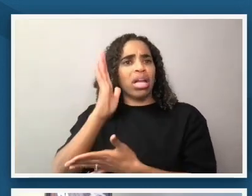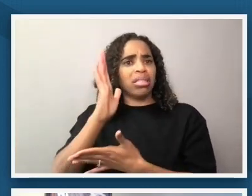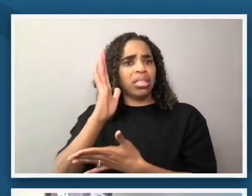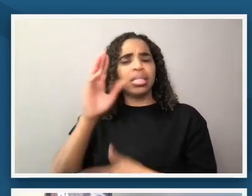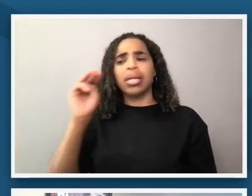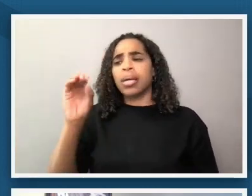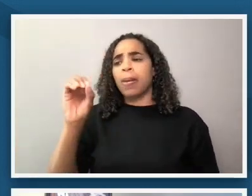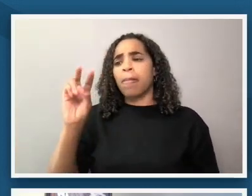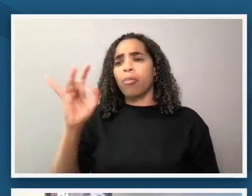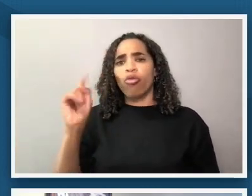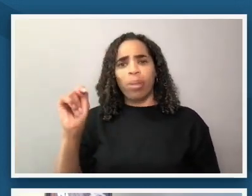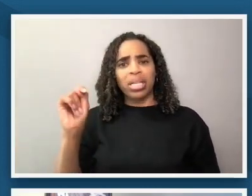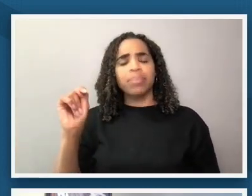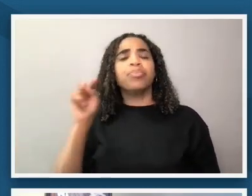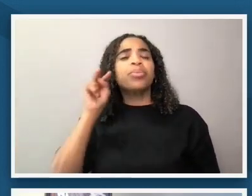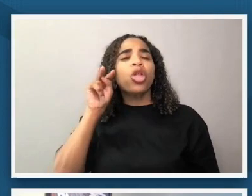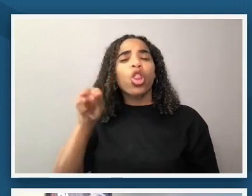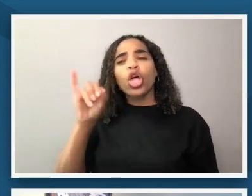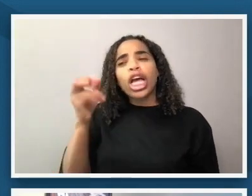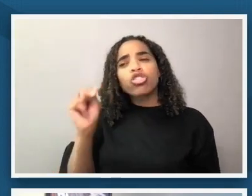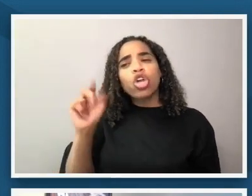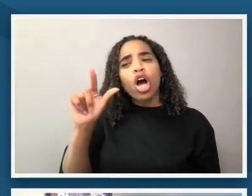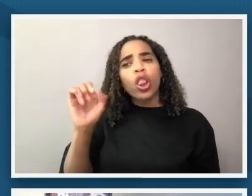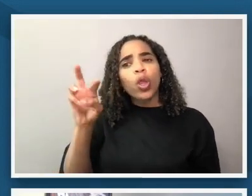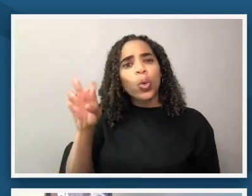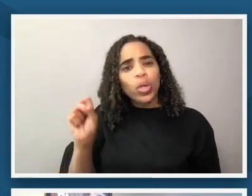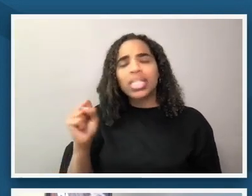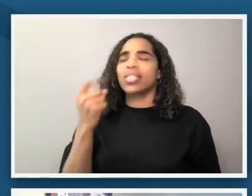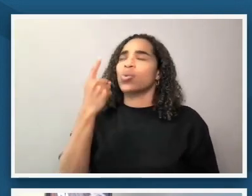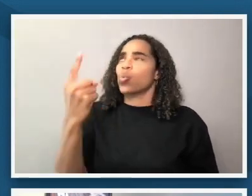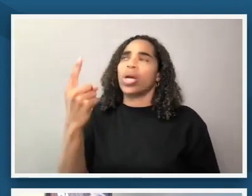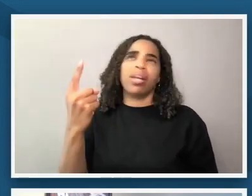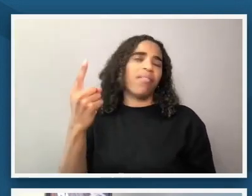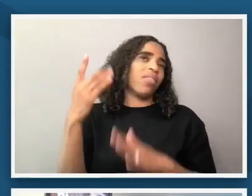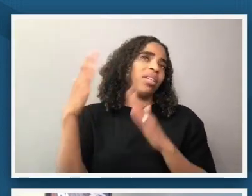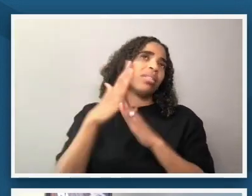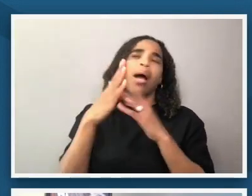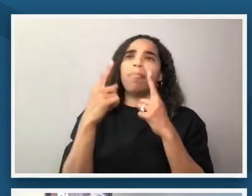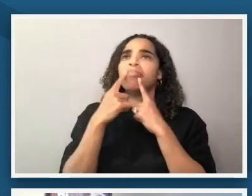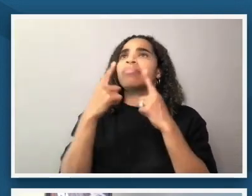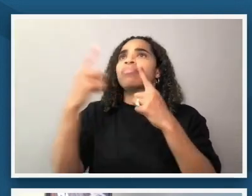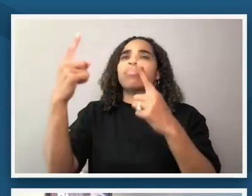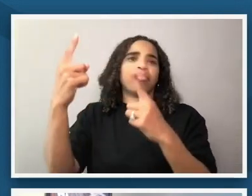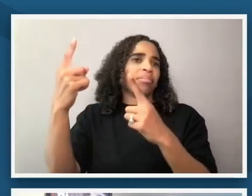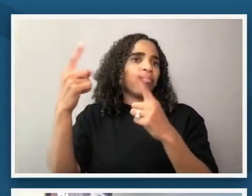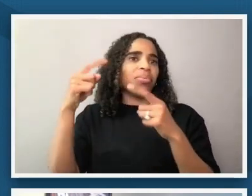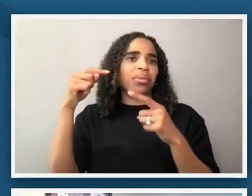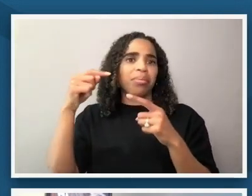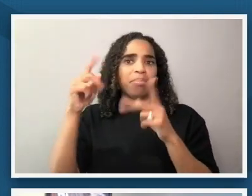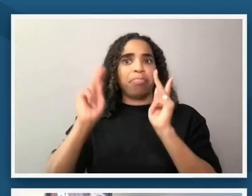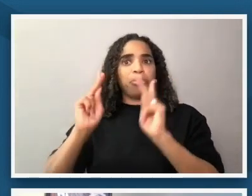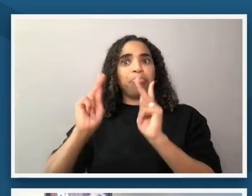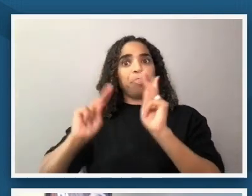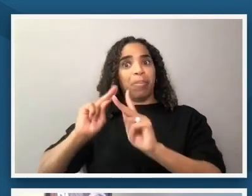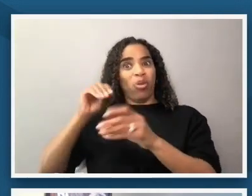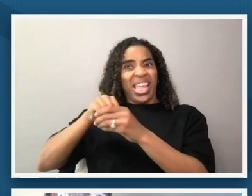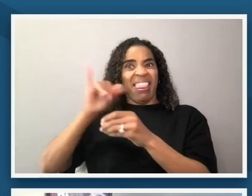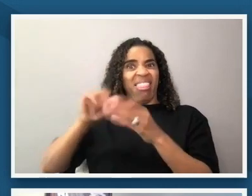lewis one of the most formidable figures of this movement next slide